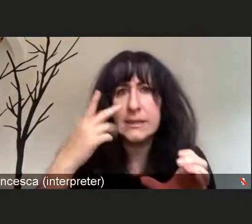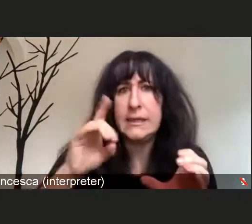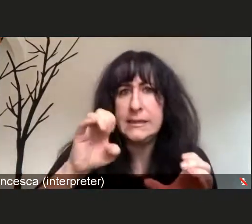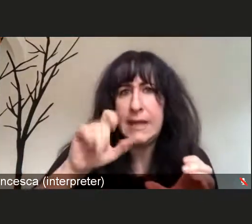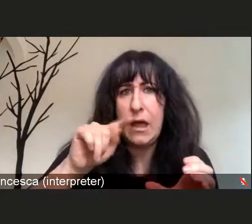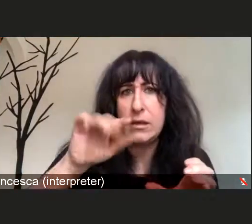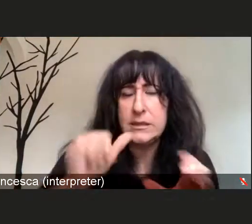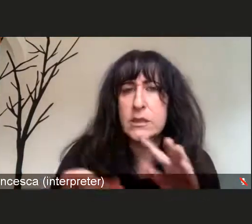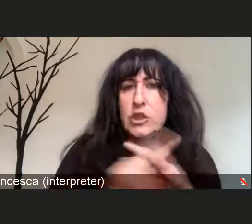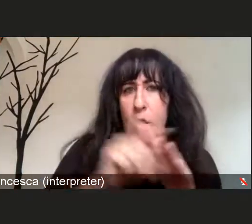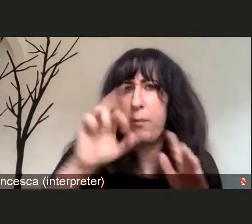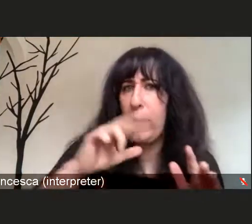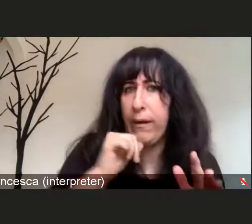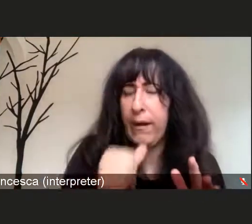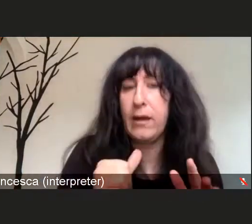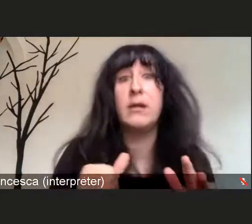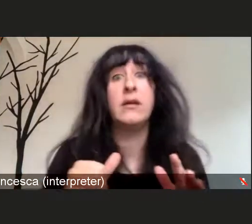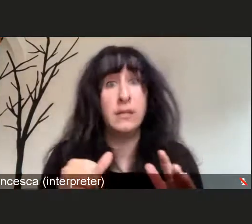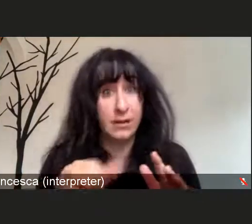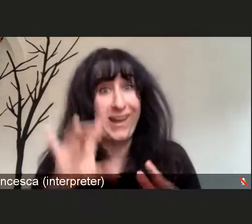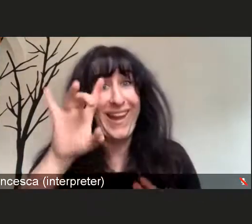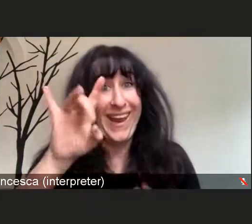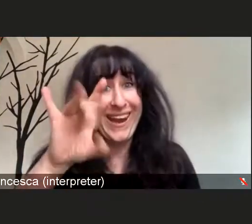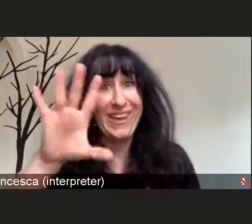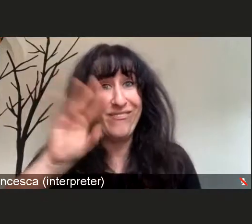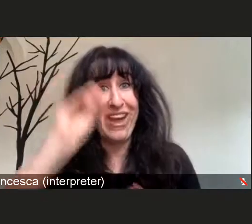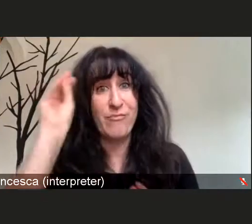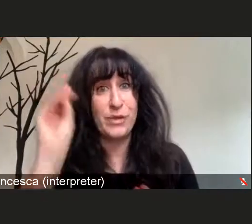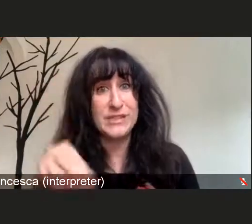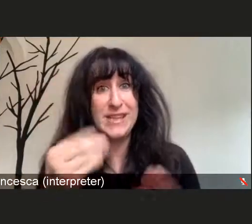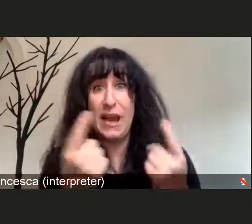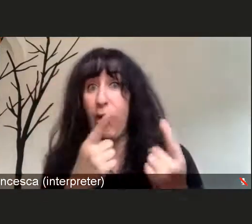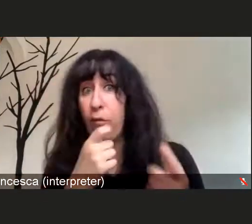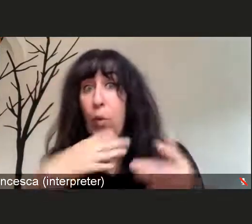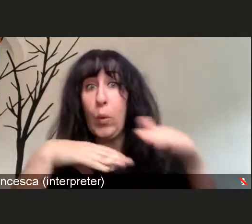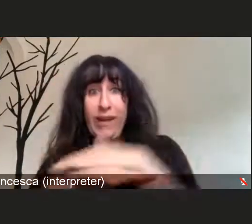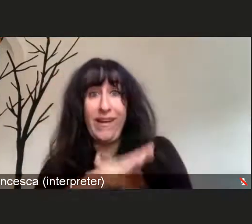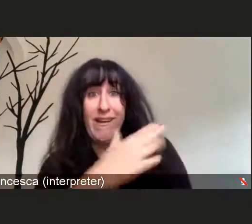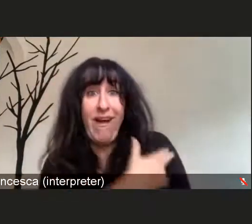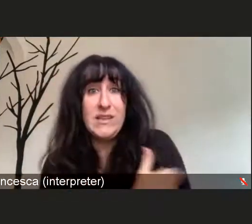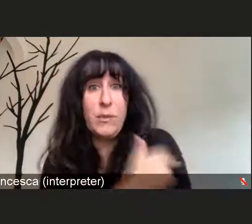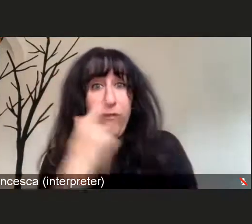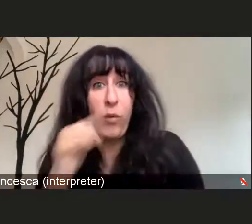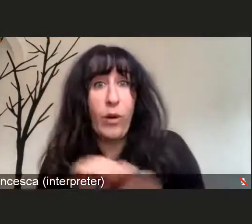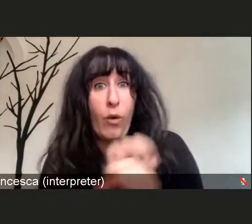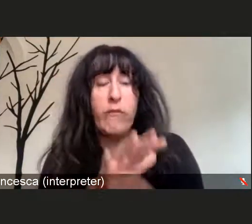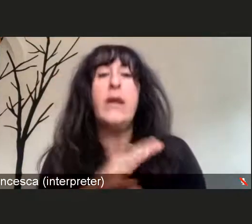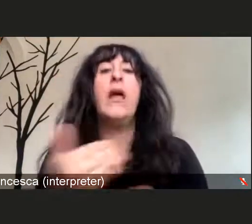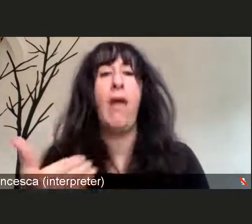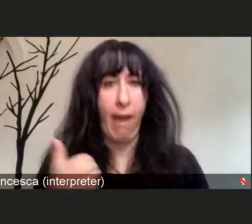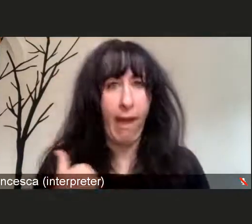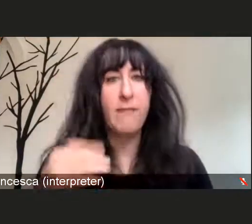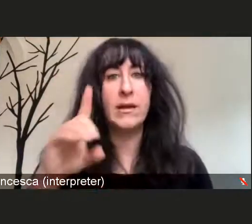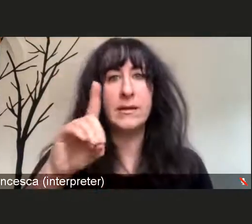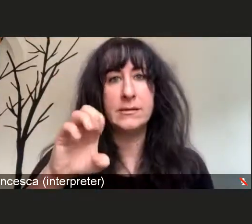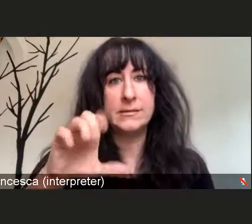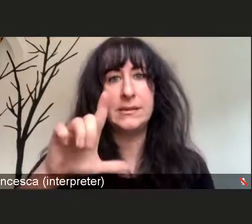is the Delta strain or the Delta variant. So it's important to realize that even though you're hearing it on the news,